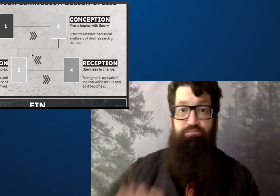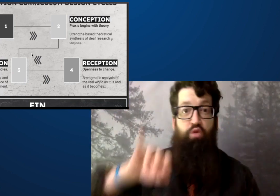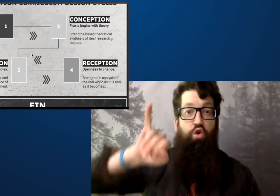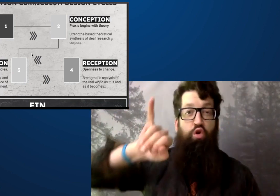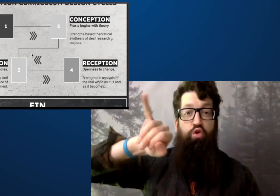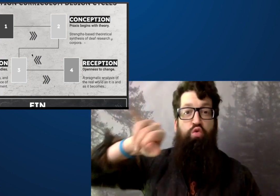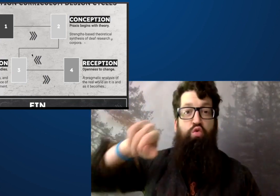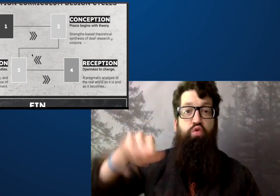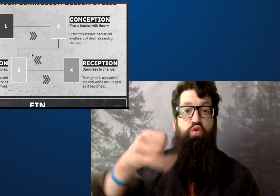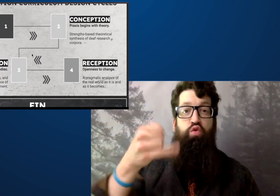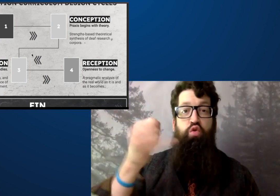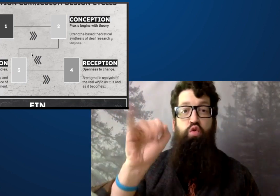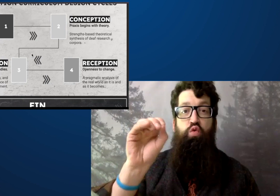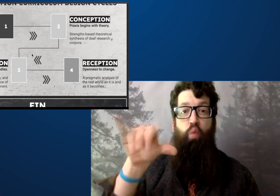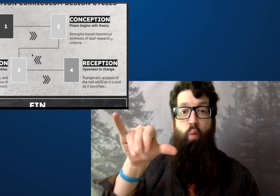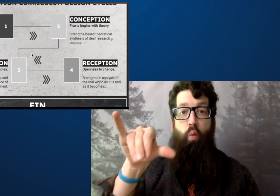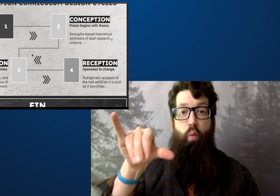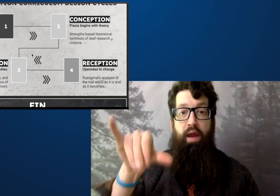We need that.